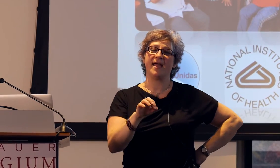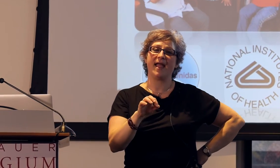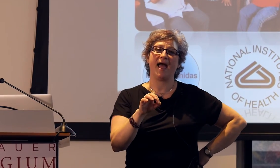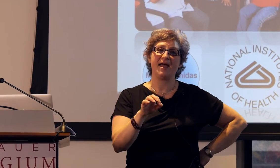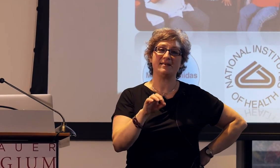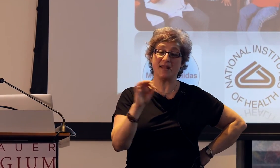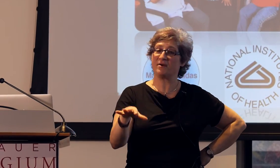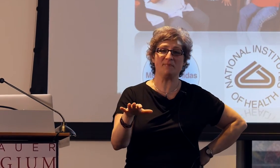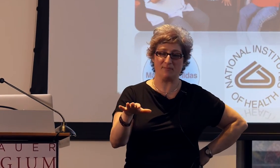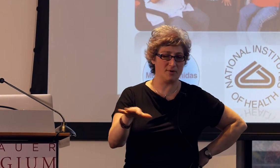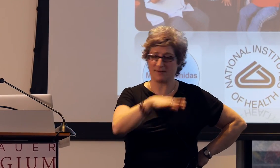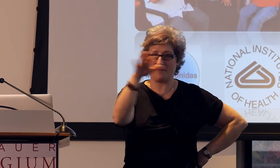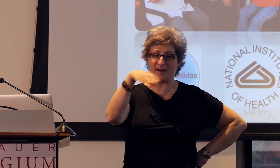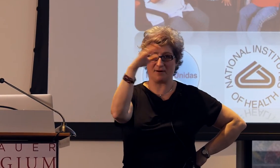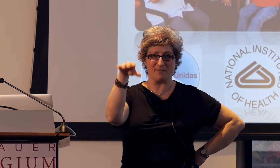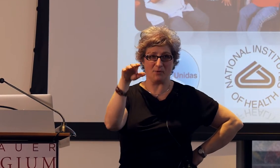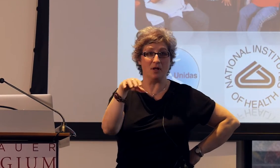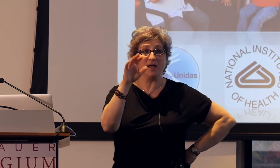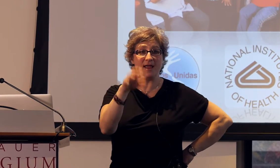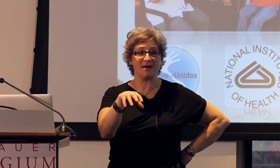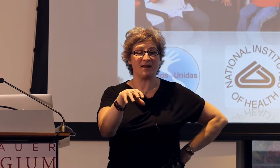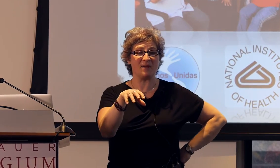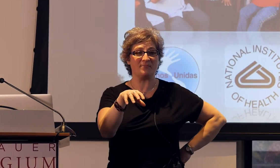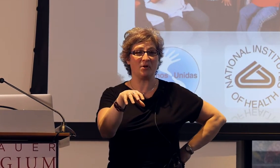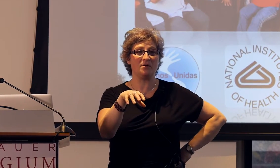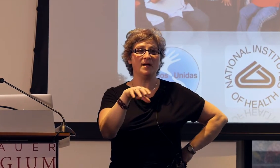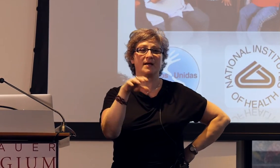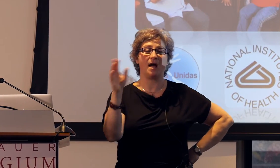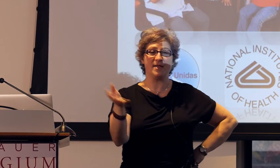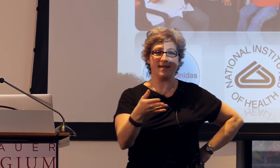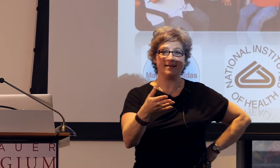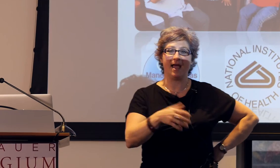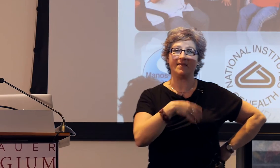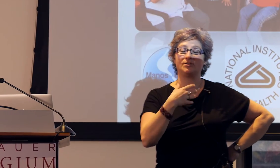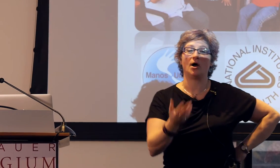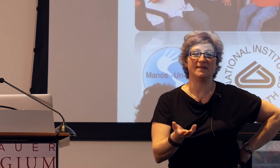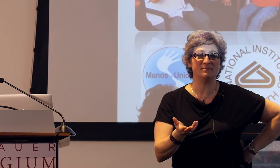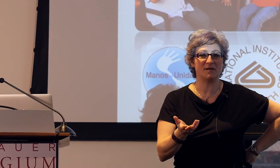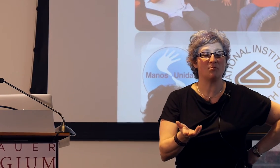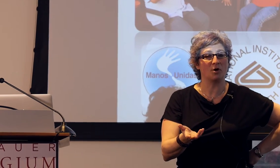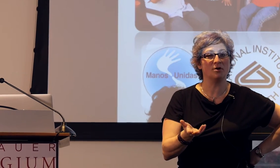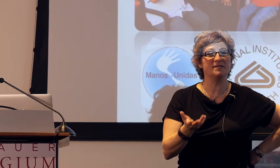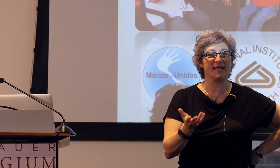They had hearing people, this is all about hearing people, hearing people come in and they taught them some words